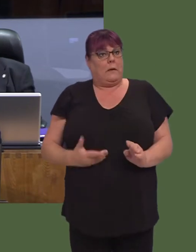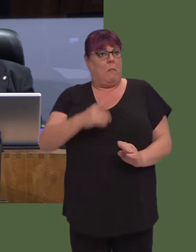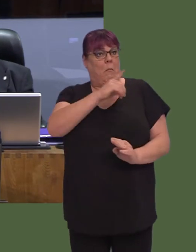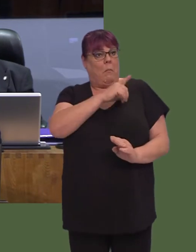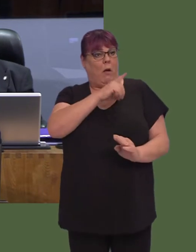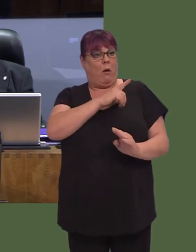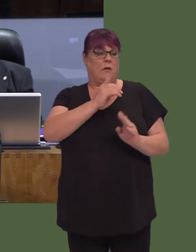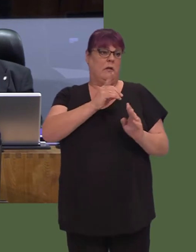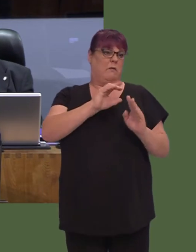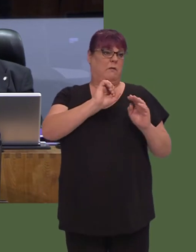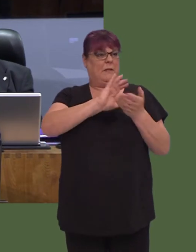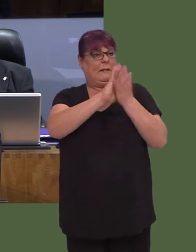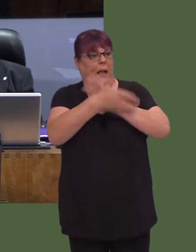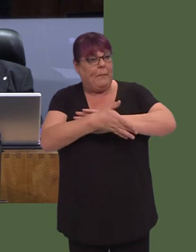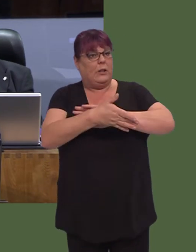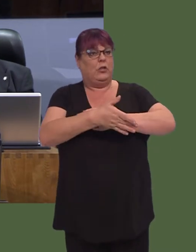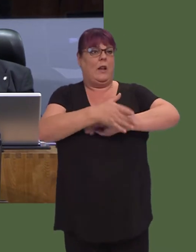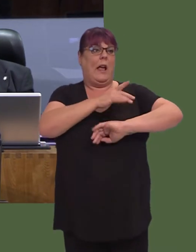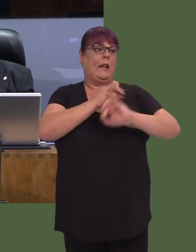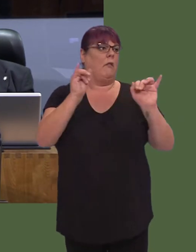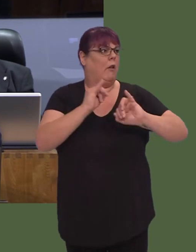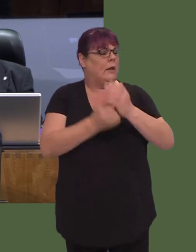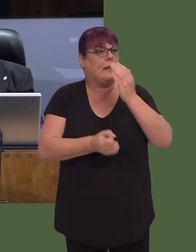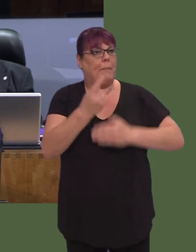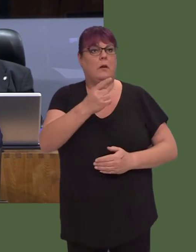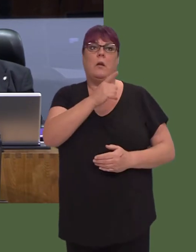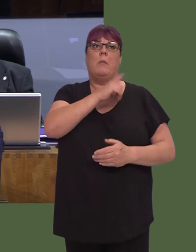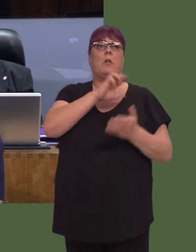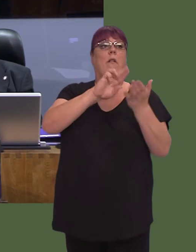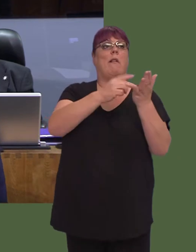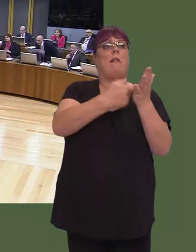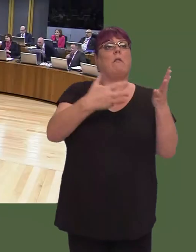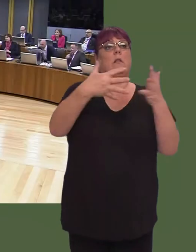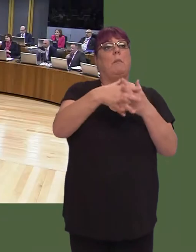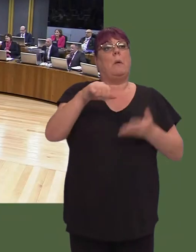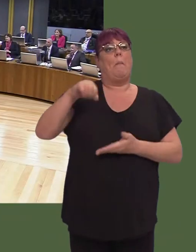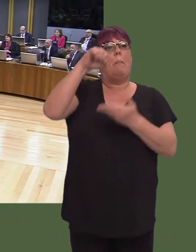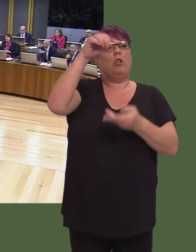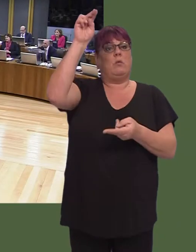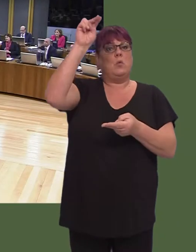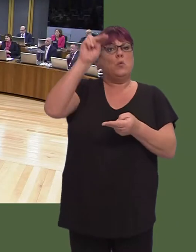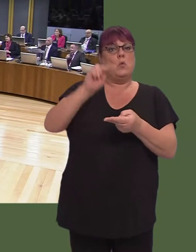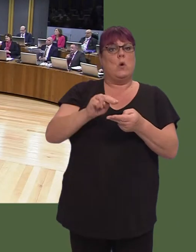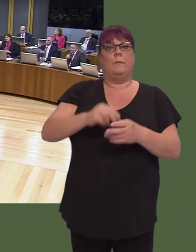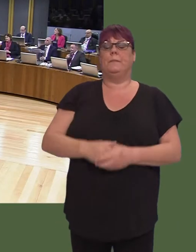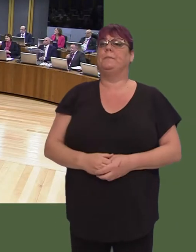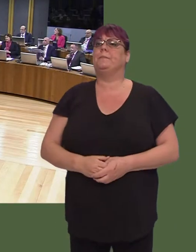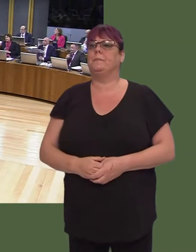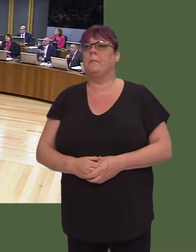have been caused because of the cuts we've seen to NRW's budget over the years? Carwyn Jones AM: Does he know how many flooding events there have been in England over the